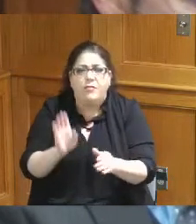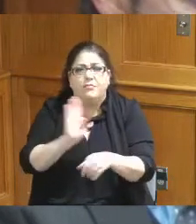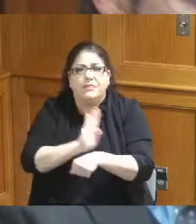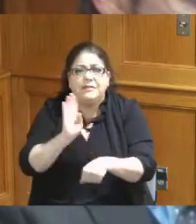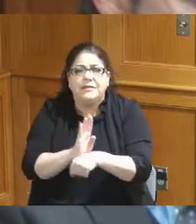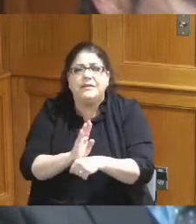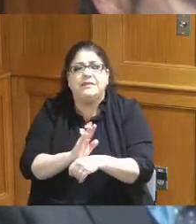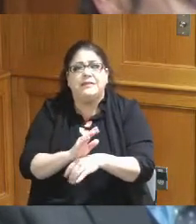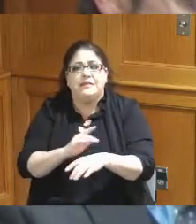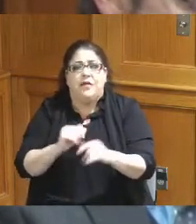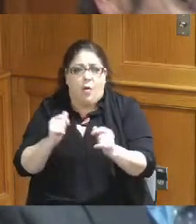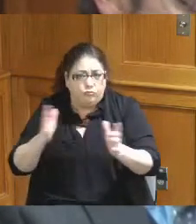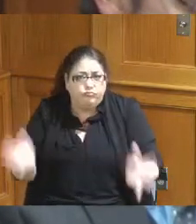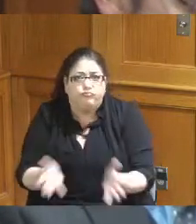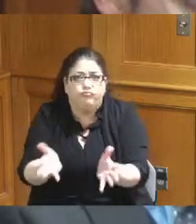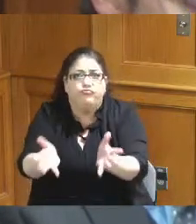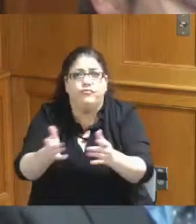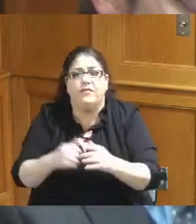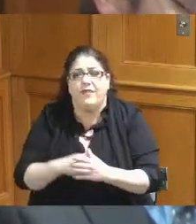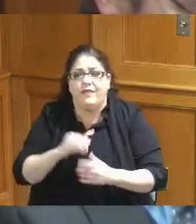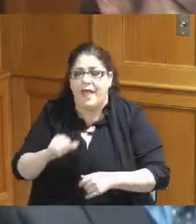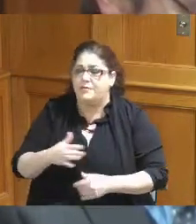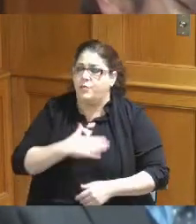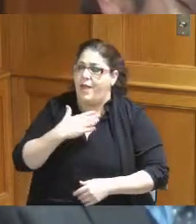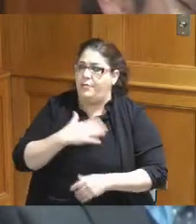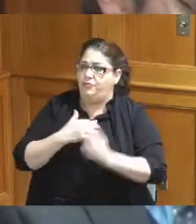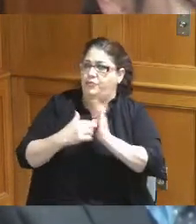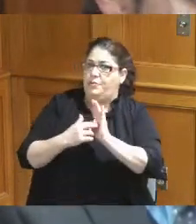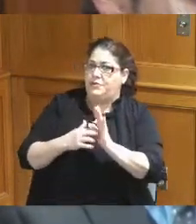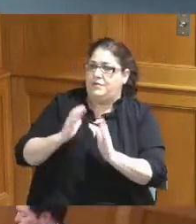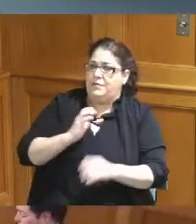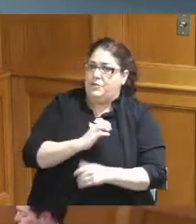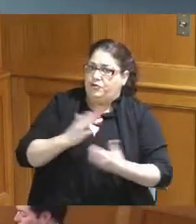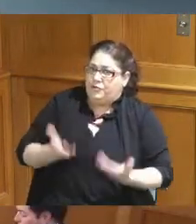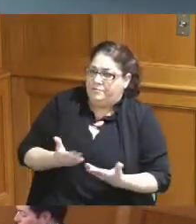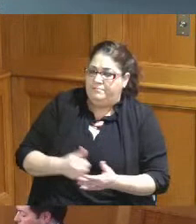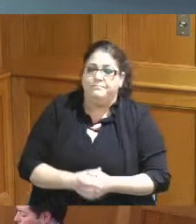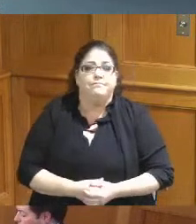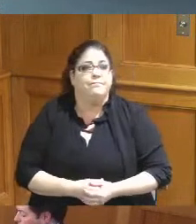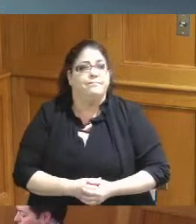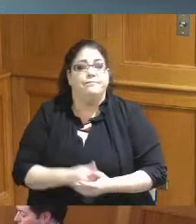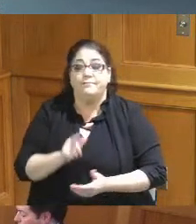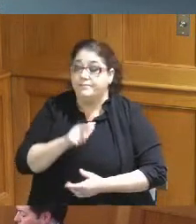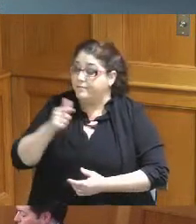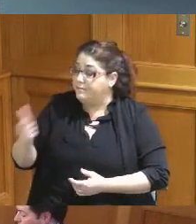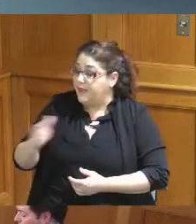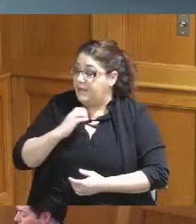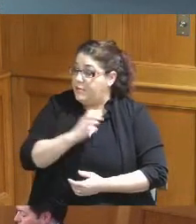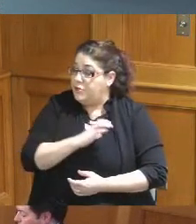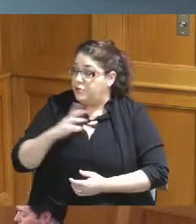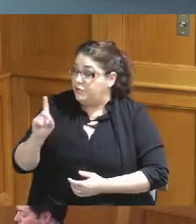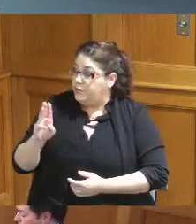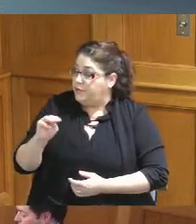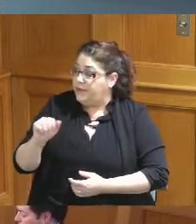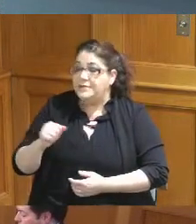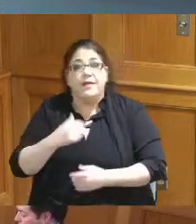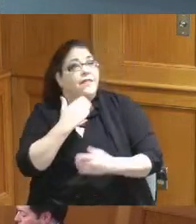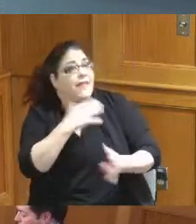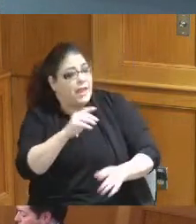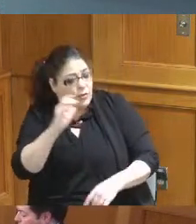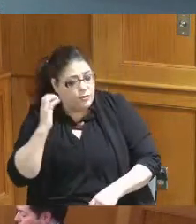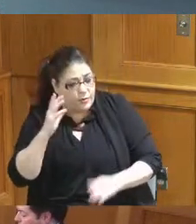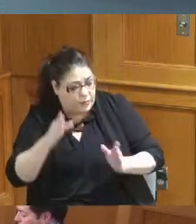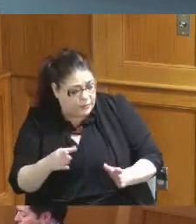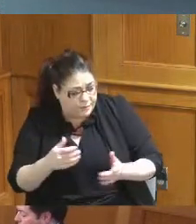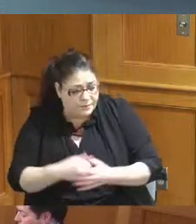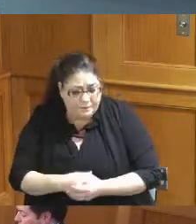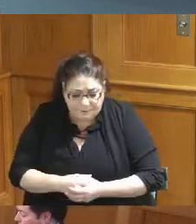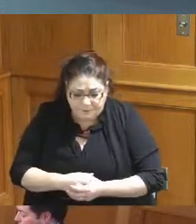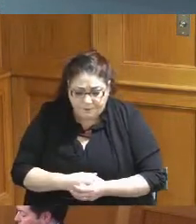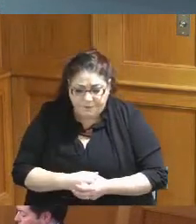the Commission at that event thank you thank you Commissioner Dumas chair just a few things first